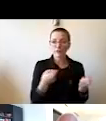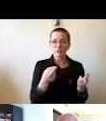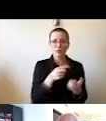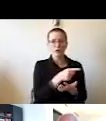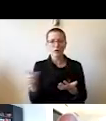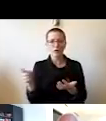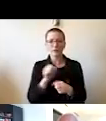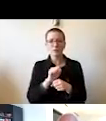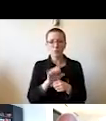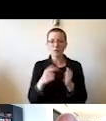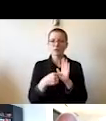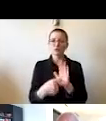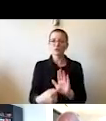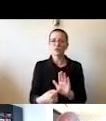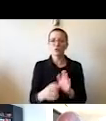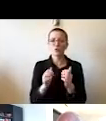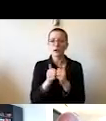relevant relevance and the importance of our plan,